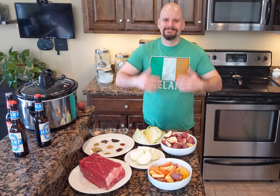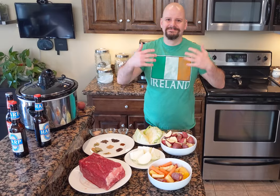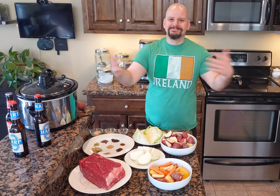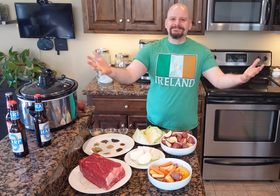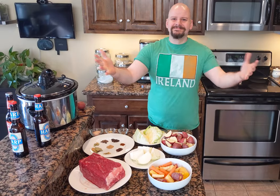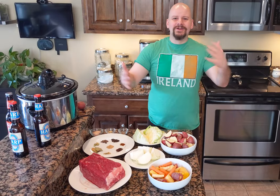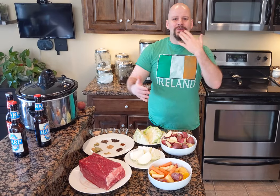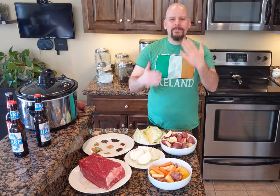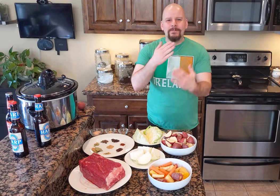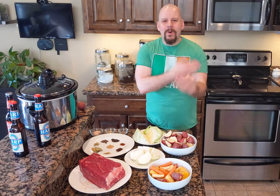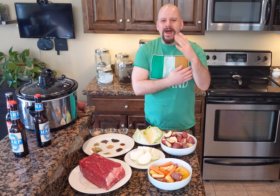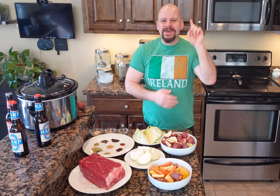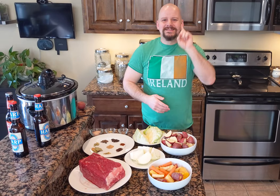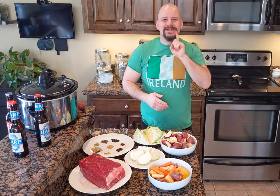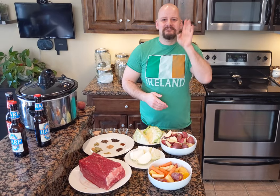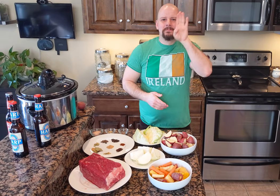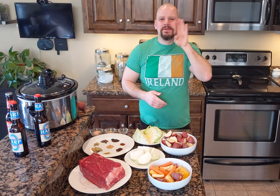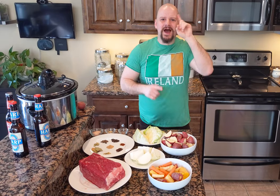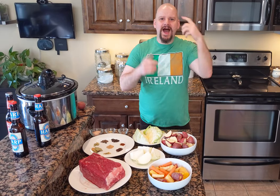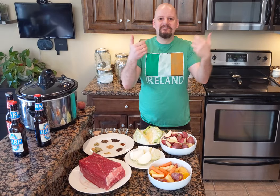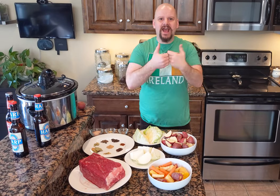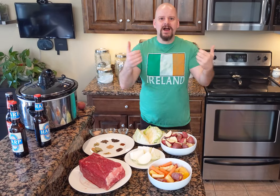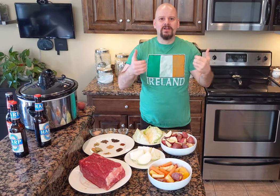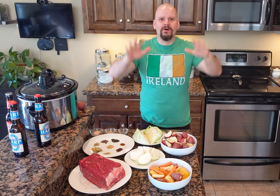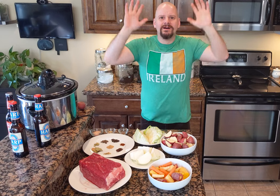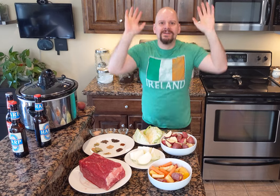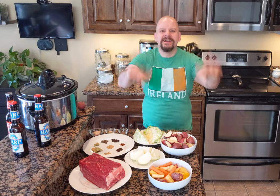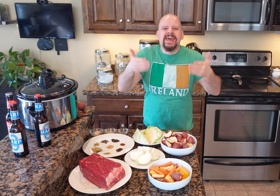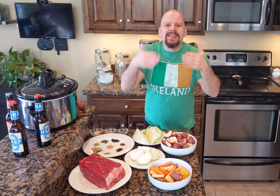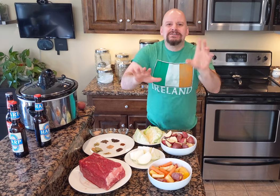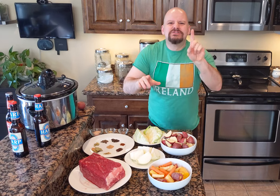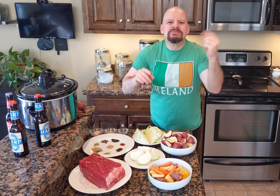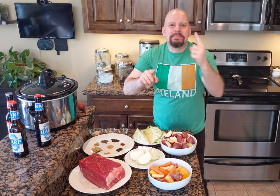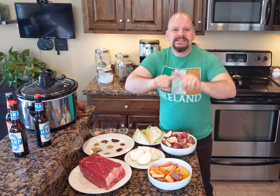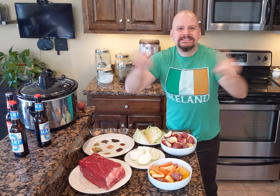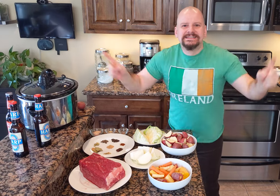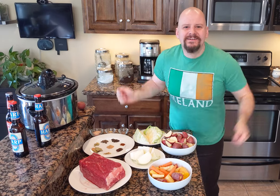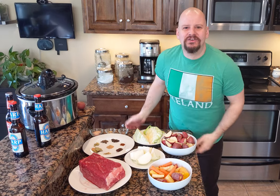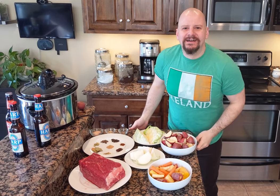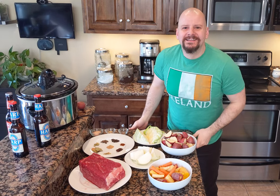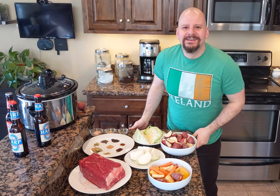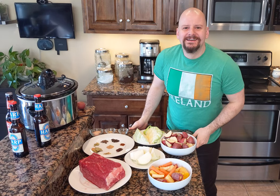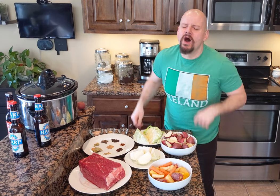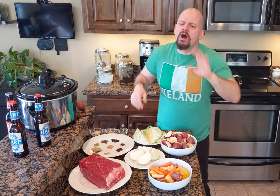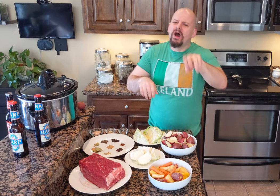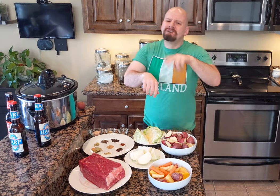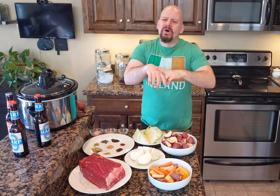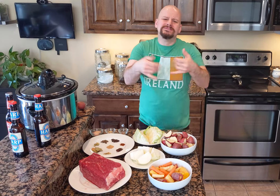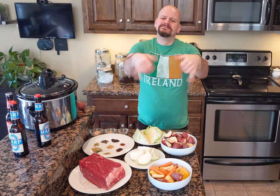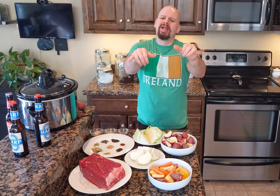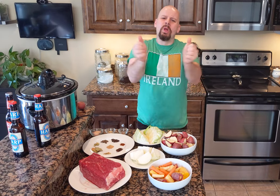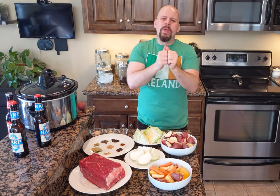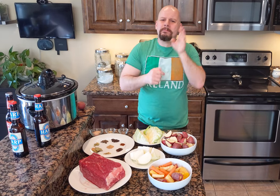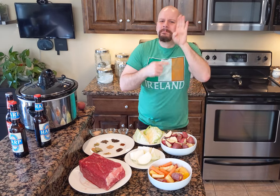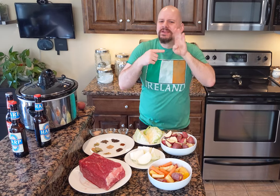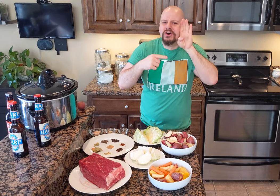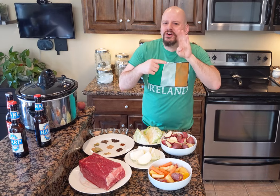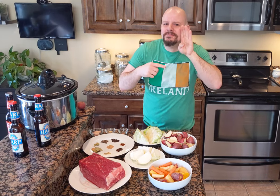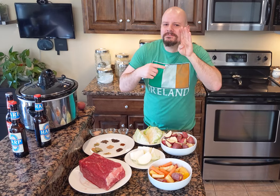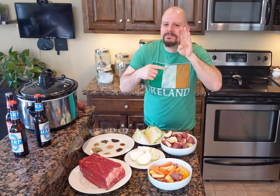Good Morning, Deaf Beer Aficionado! Let's do something different! Oh, of course it's still with beers.